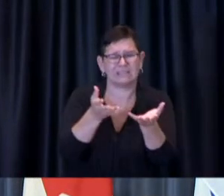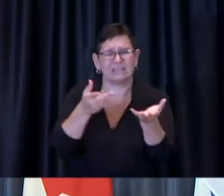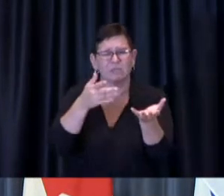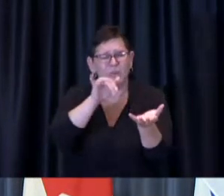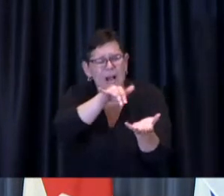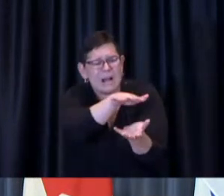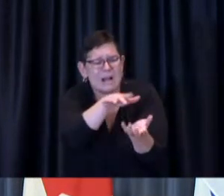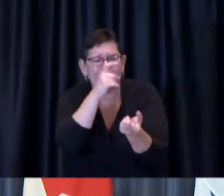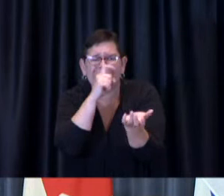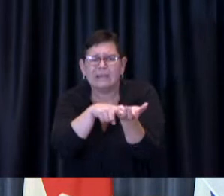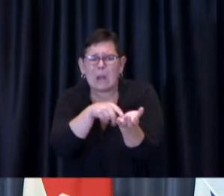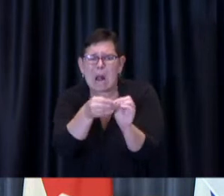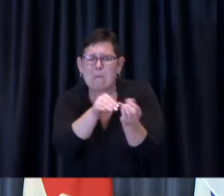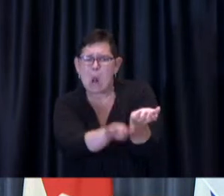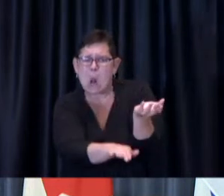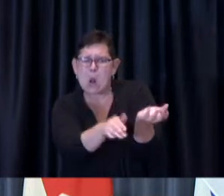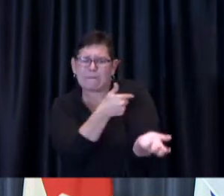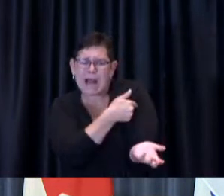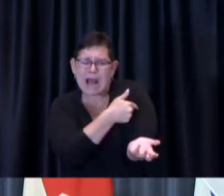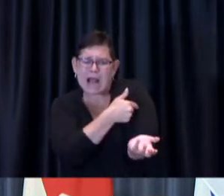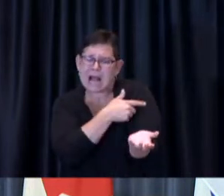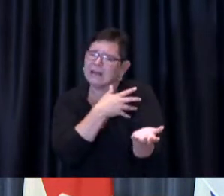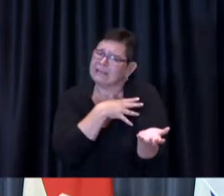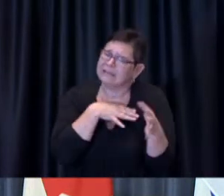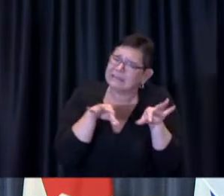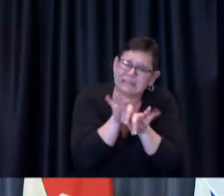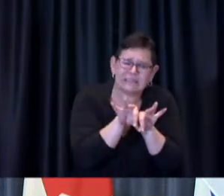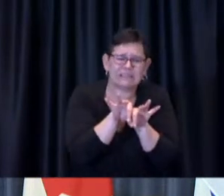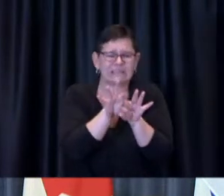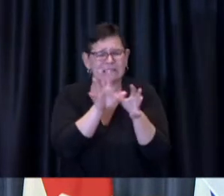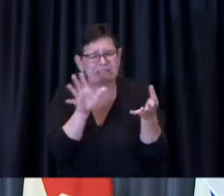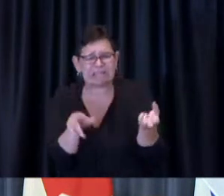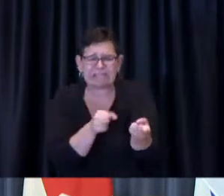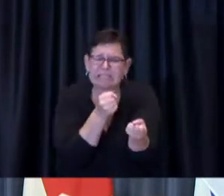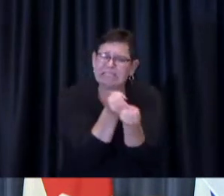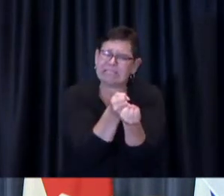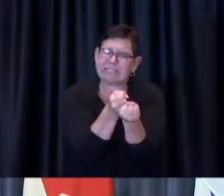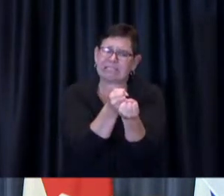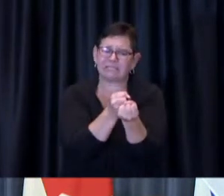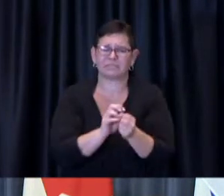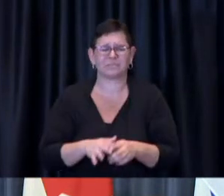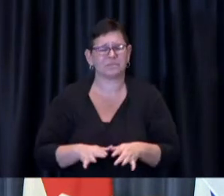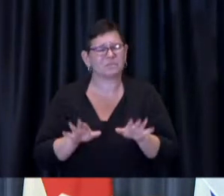The most important thing to remember about the changes to City-run immunization clinics